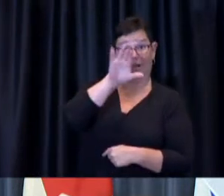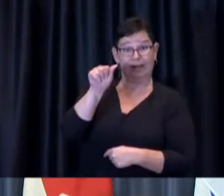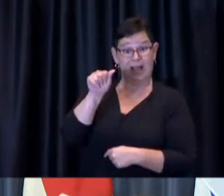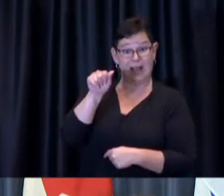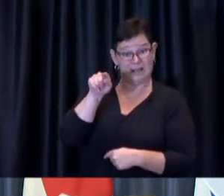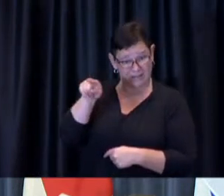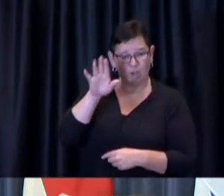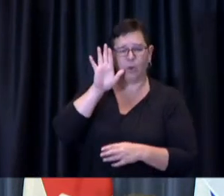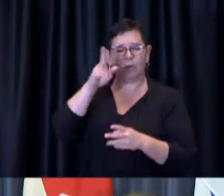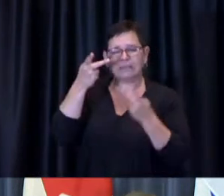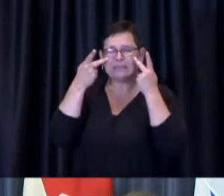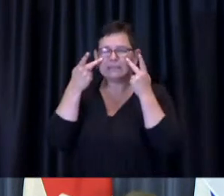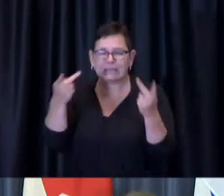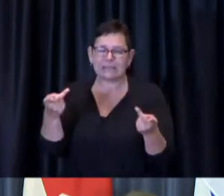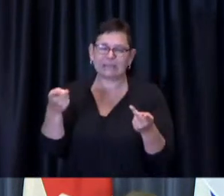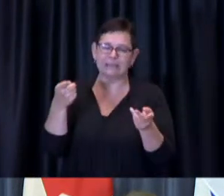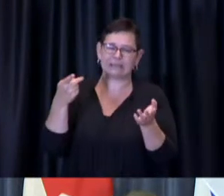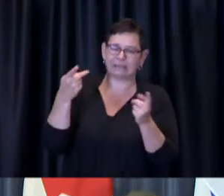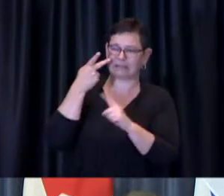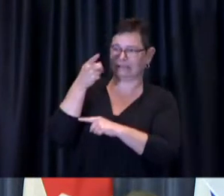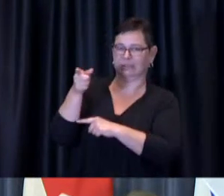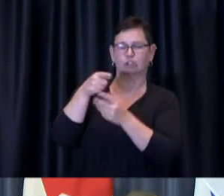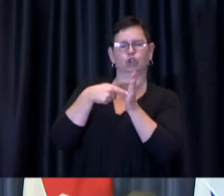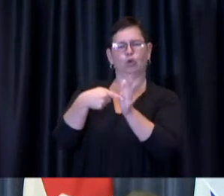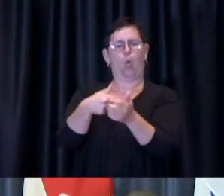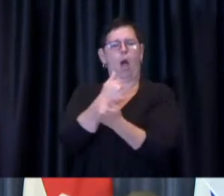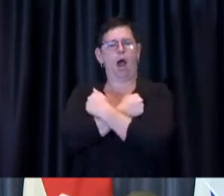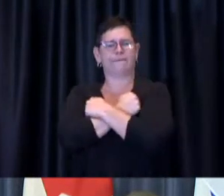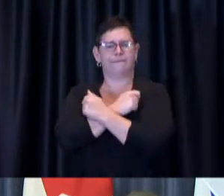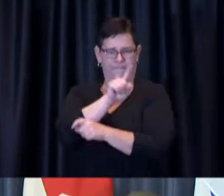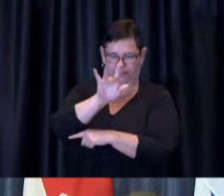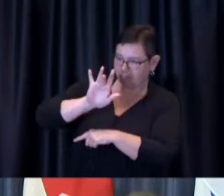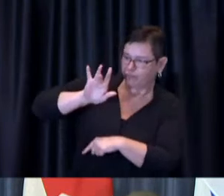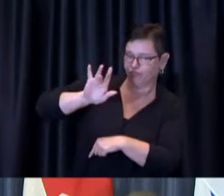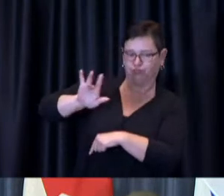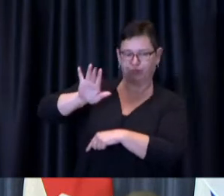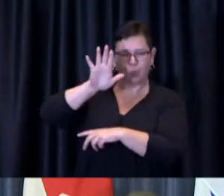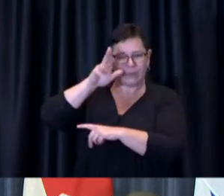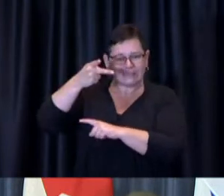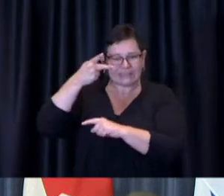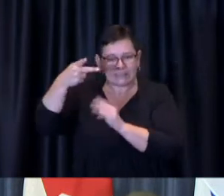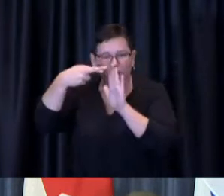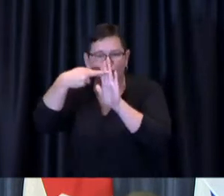Online registration for this program Dine Together will open at nine o'clock in the